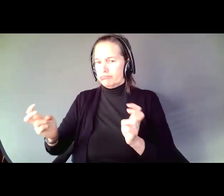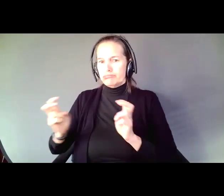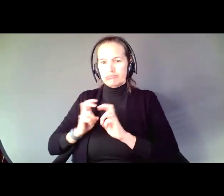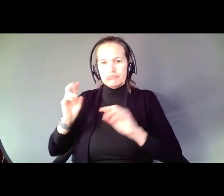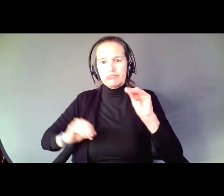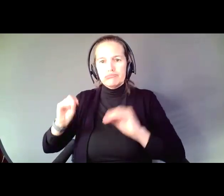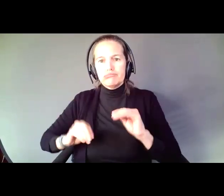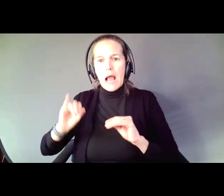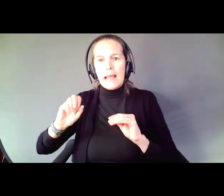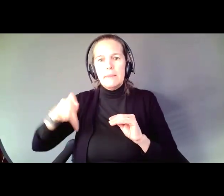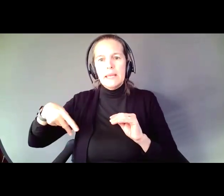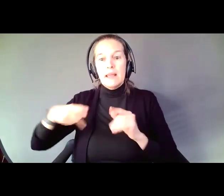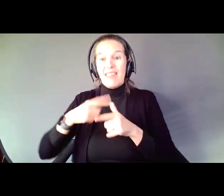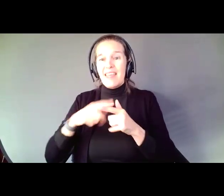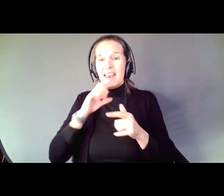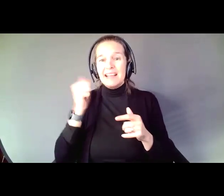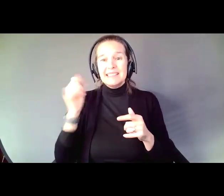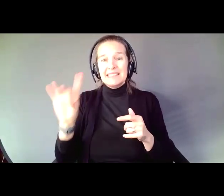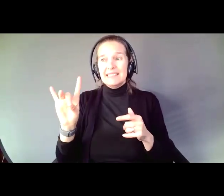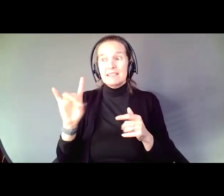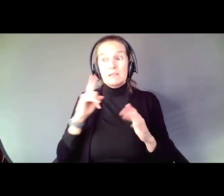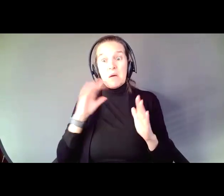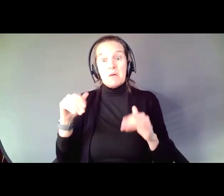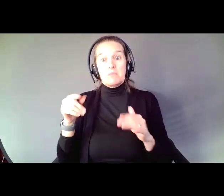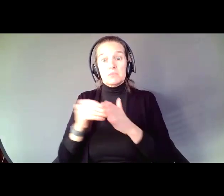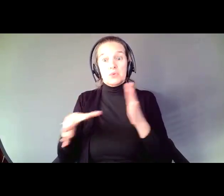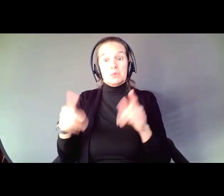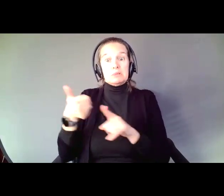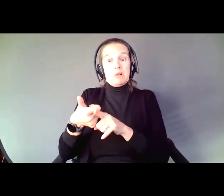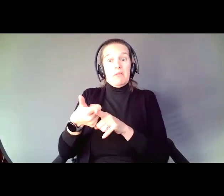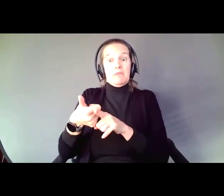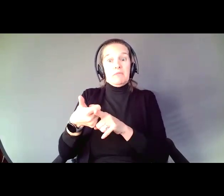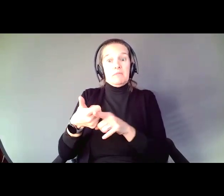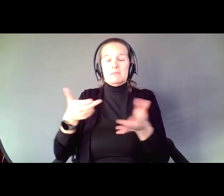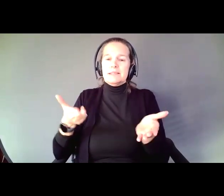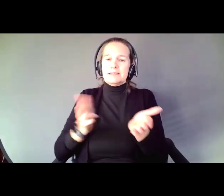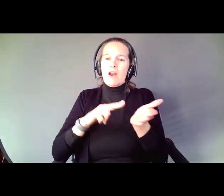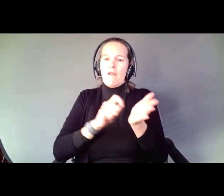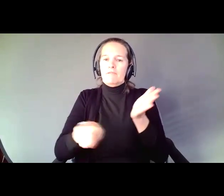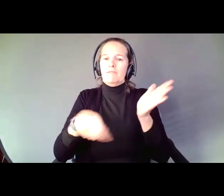So that by the time the student is 18 the hope is the student is really playing a lead role on the team and can sign off on the IEP. Doesn't that sound like